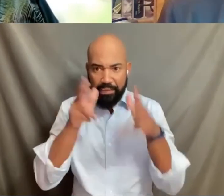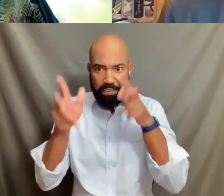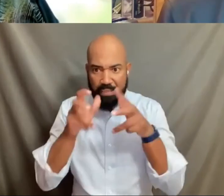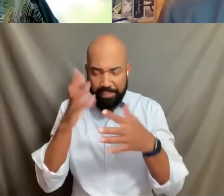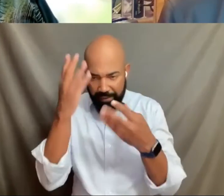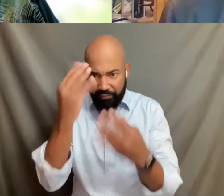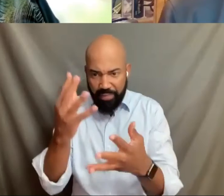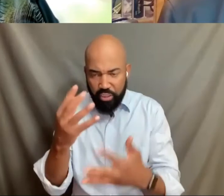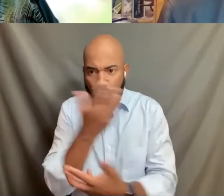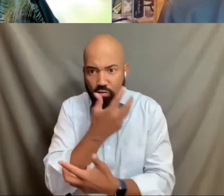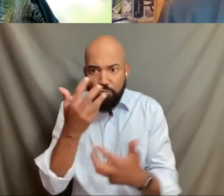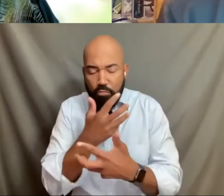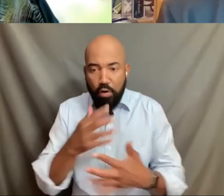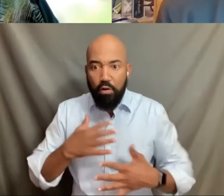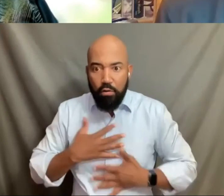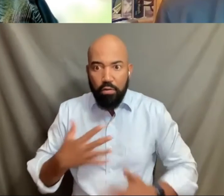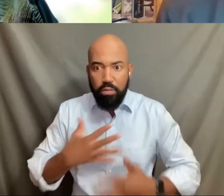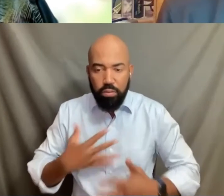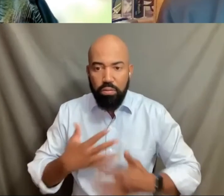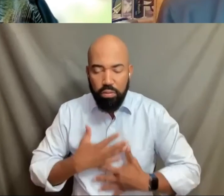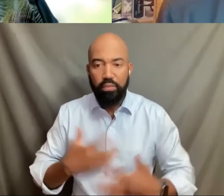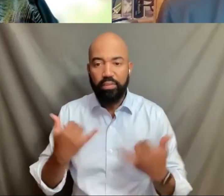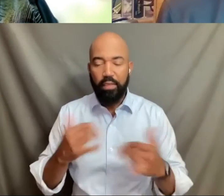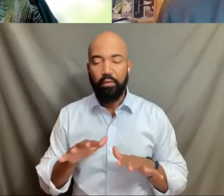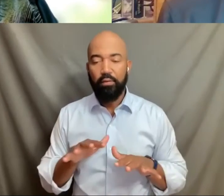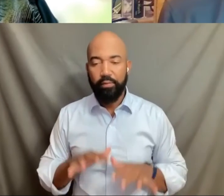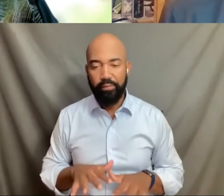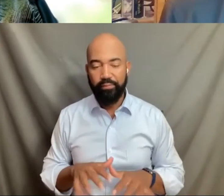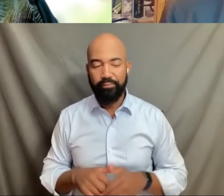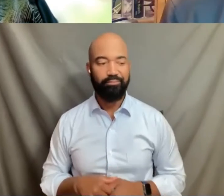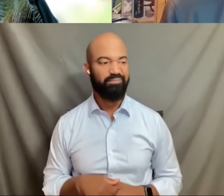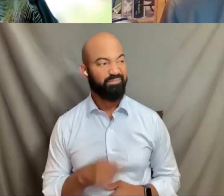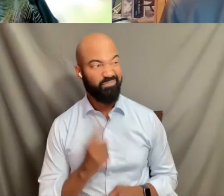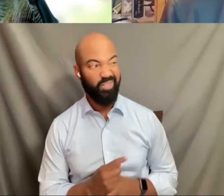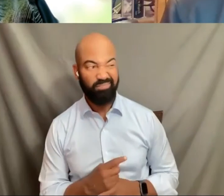It's a lot. We would like to open it for questions.